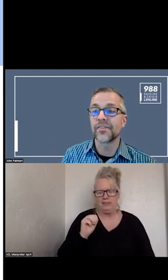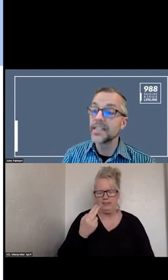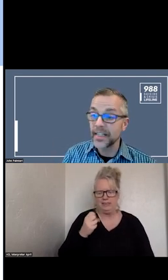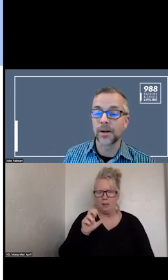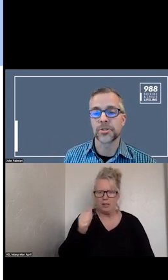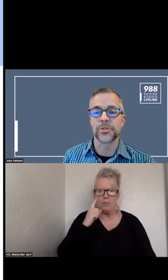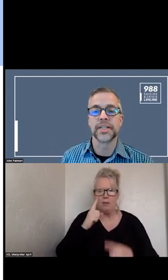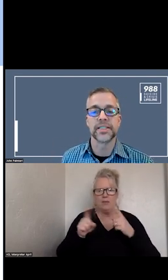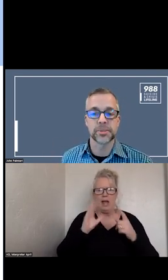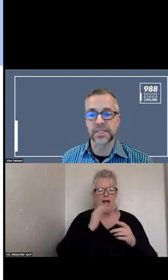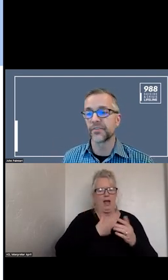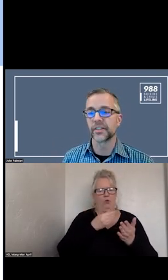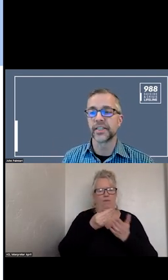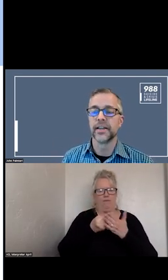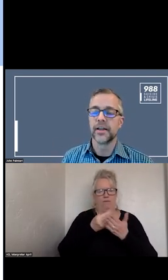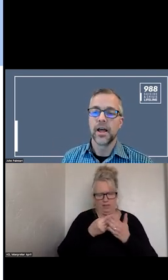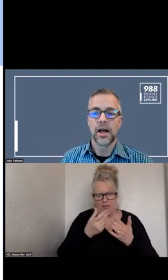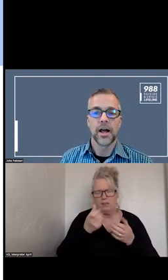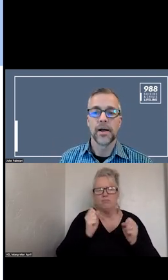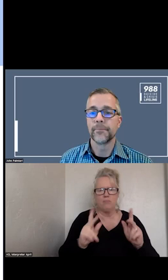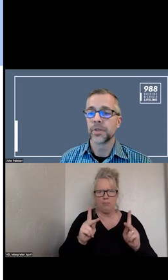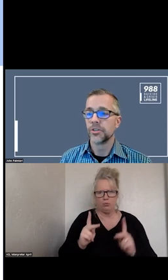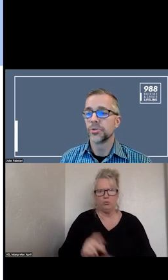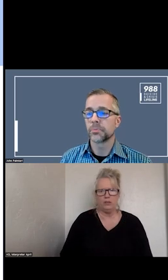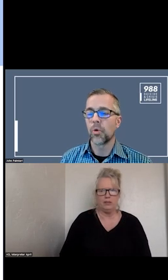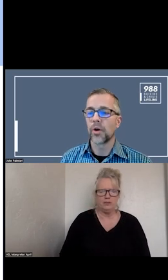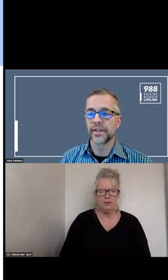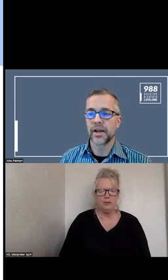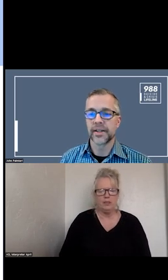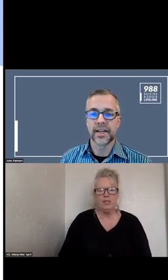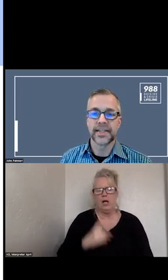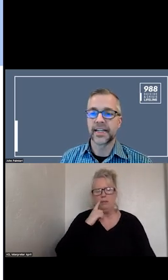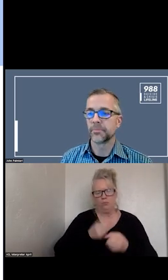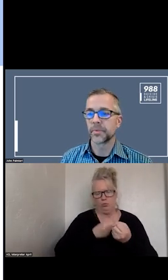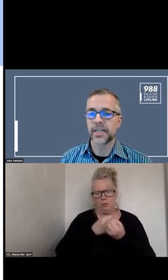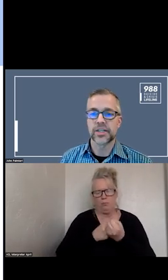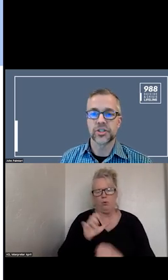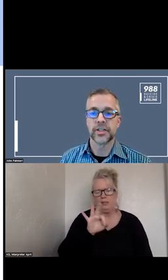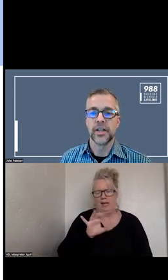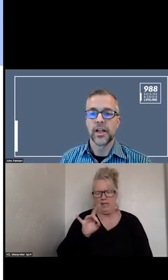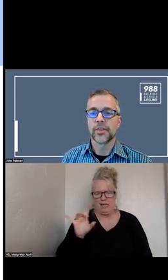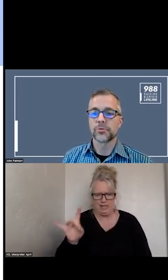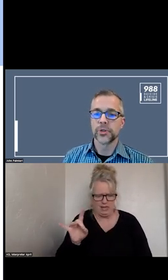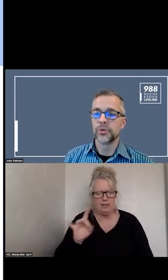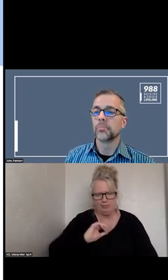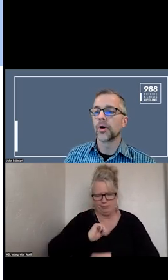THE FUNDING OPPORTUNITIES TO SUPPORT 988 IMPLEMENTATION THROUGH